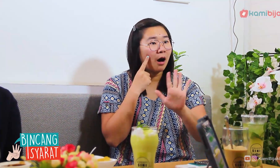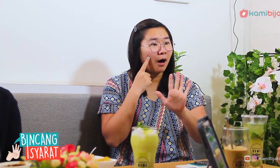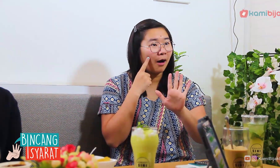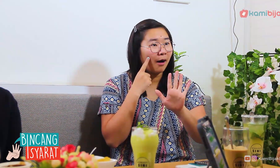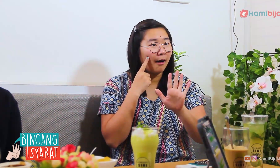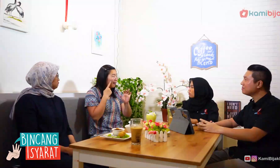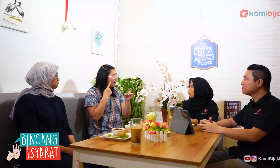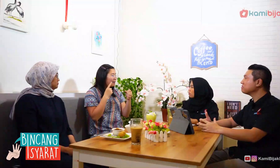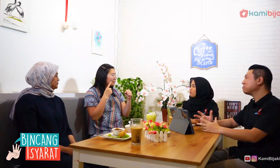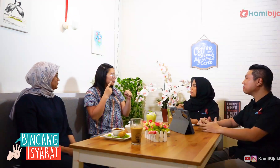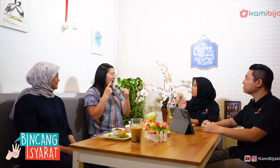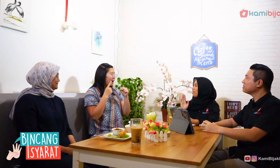Not like this.